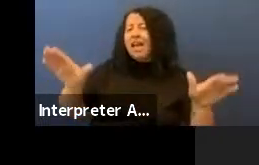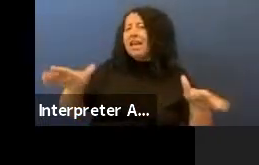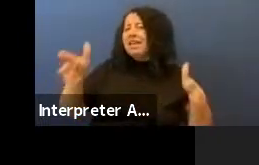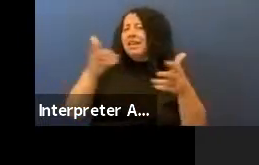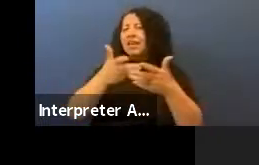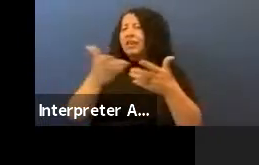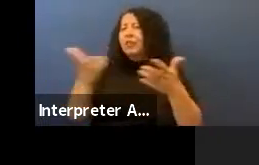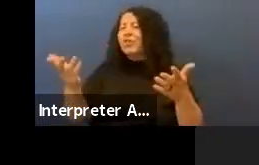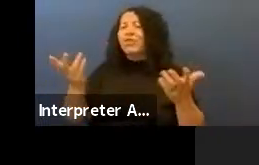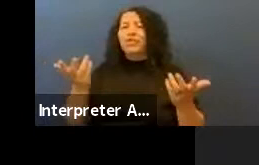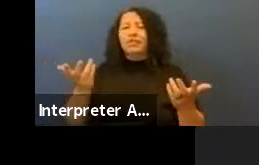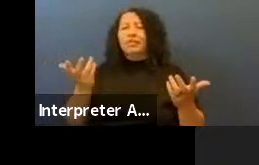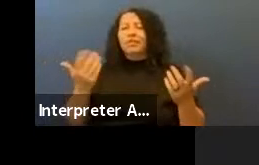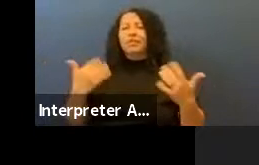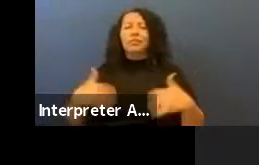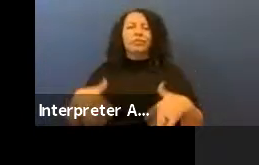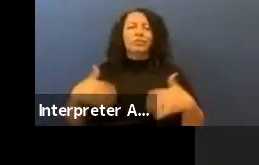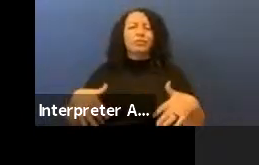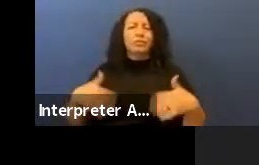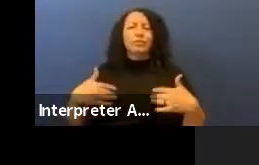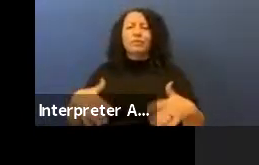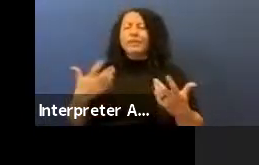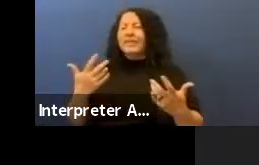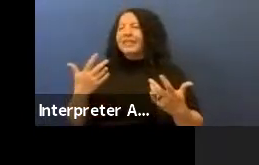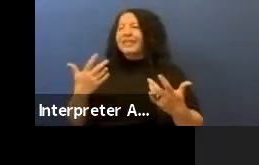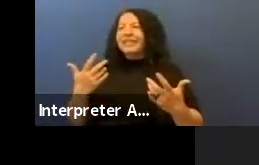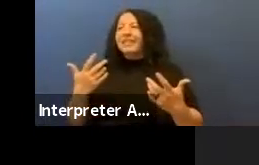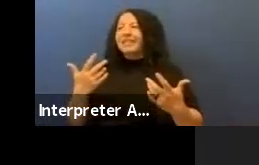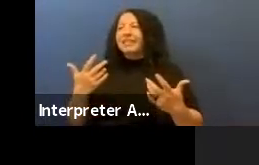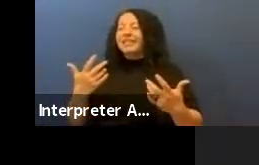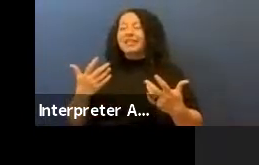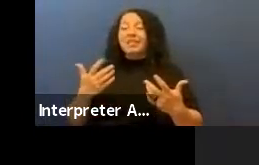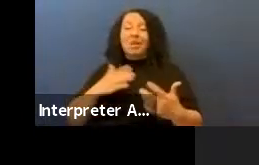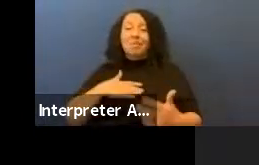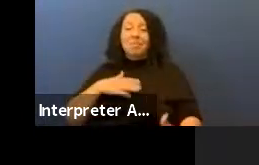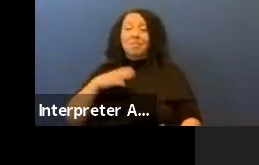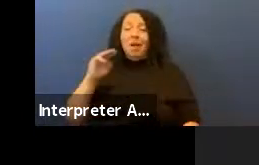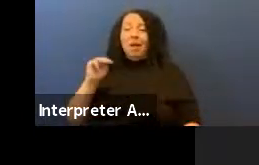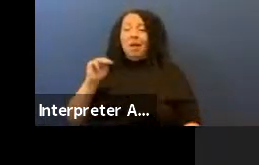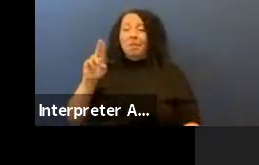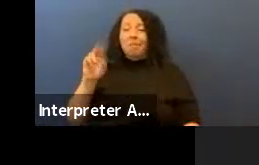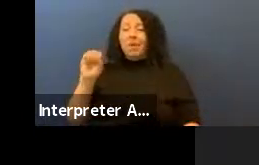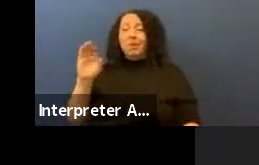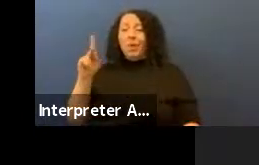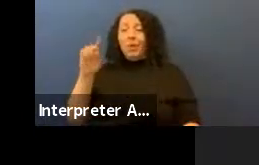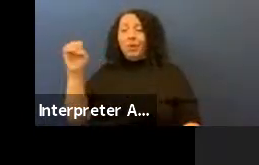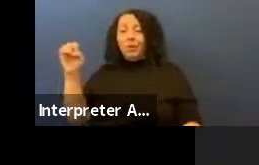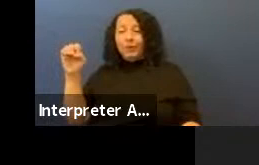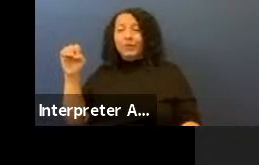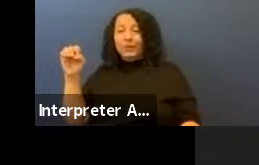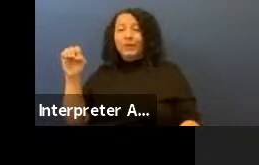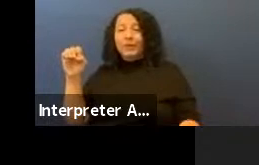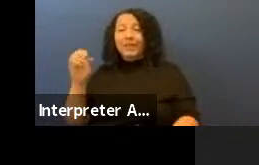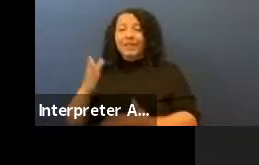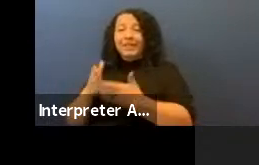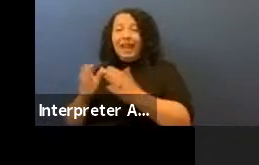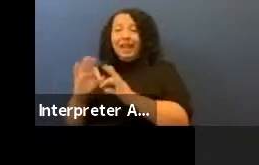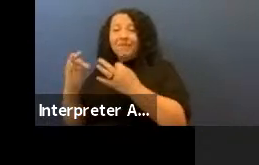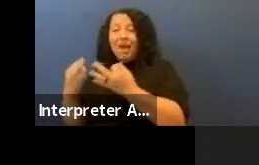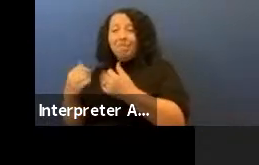On my Muscogee side I'm a Cheyenne citizen of the Cheyenne